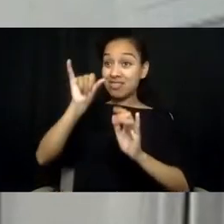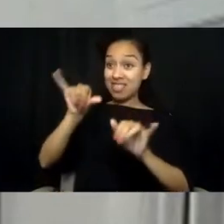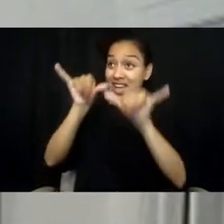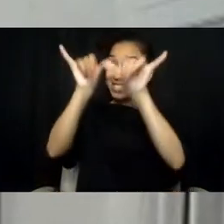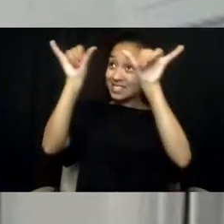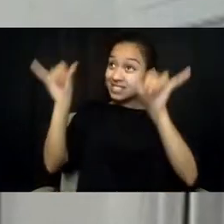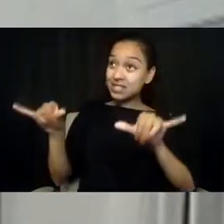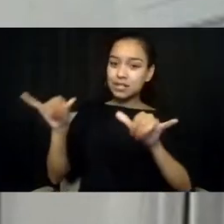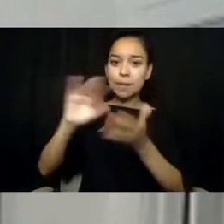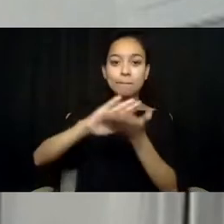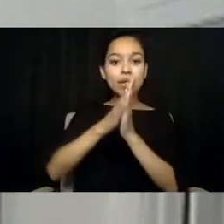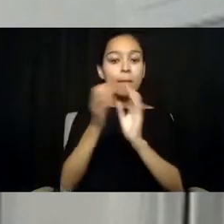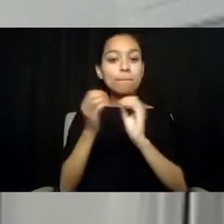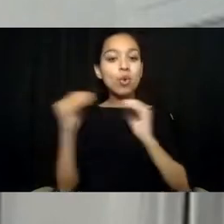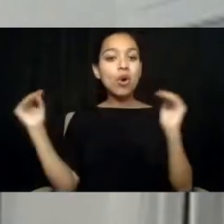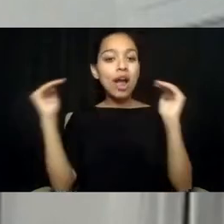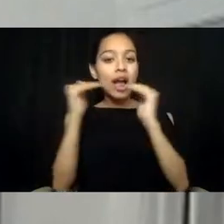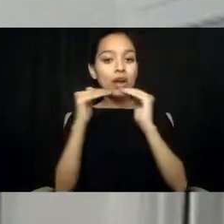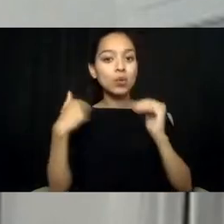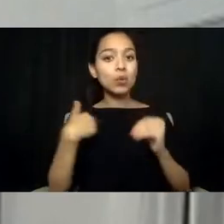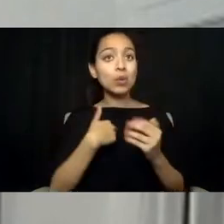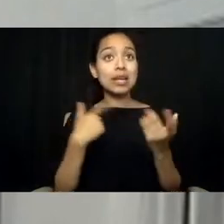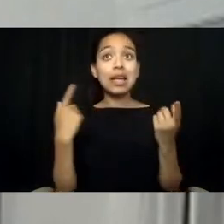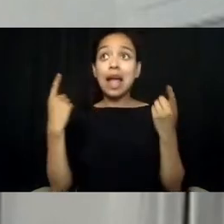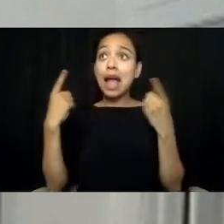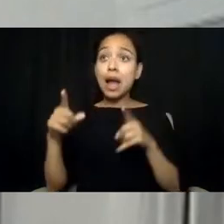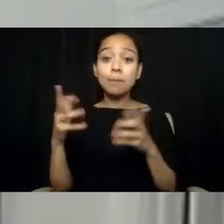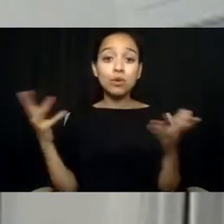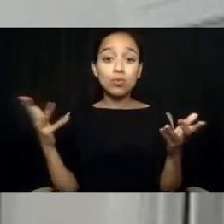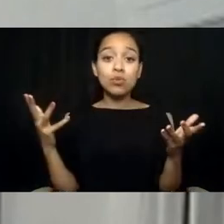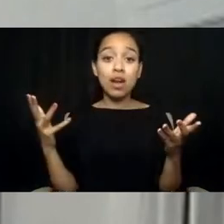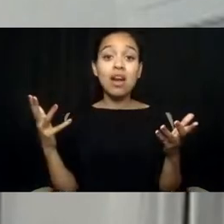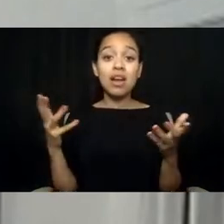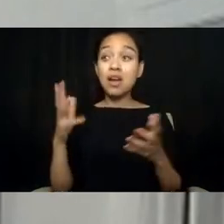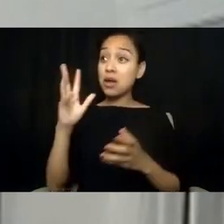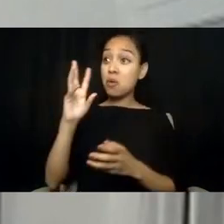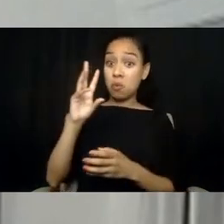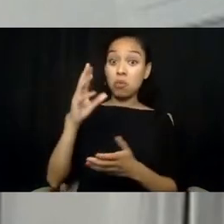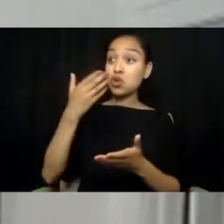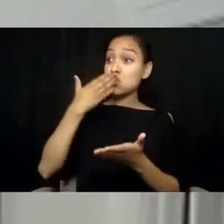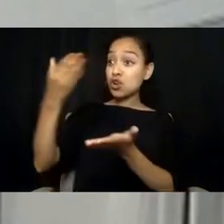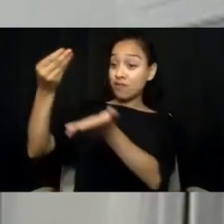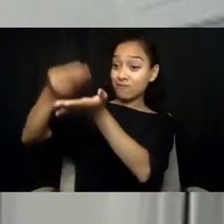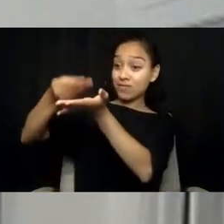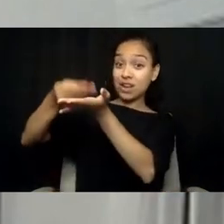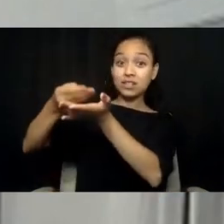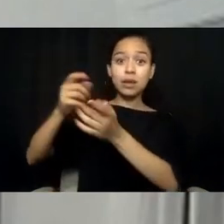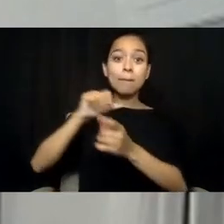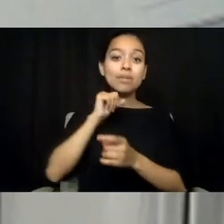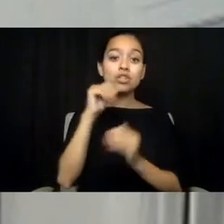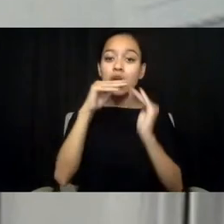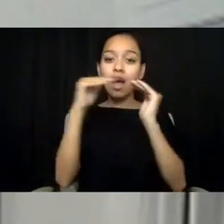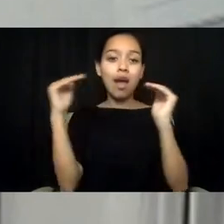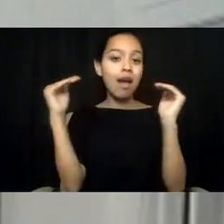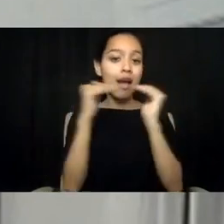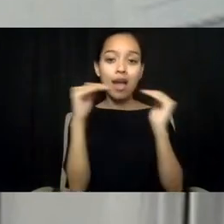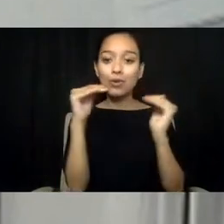we could end up with very well-funded inequitable 988 responses.